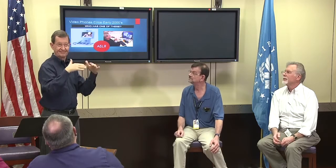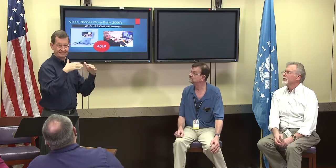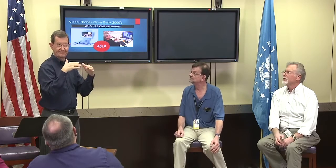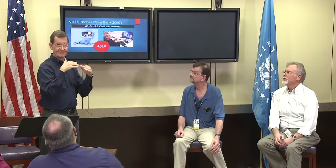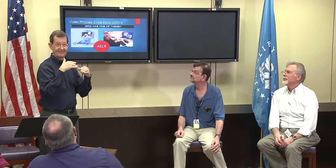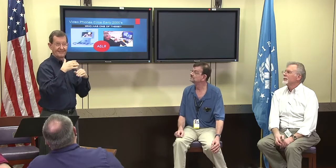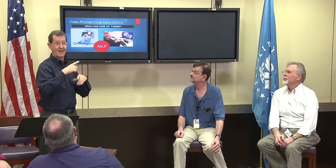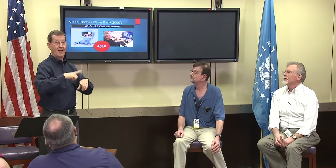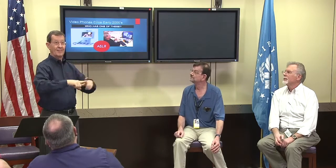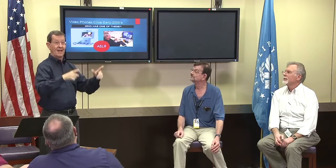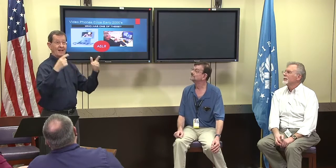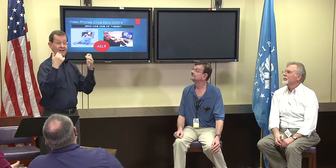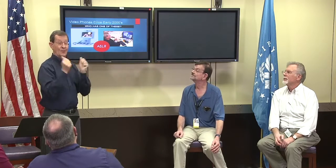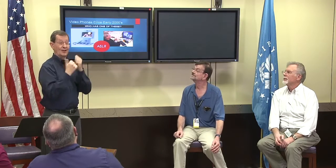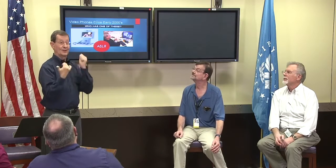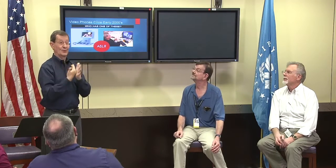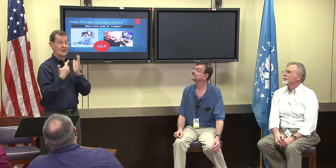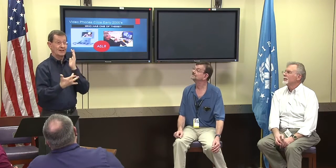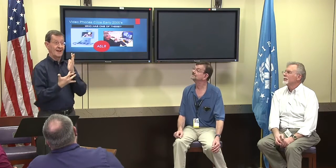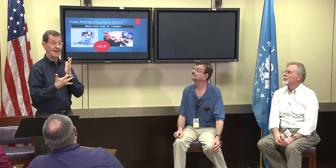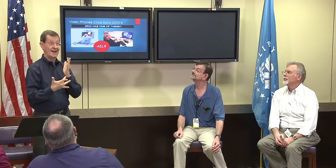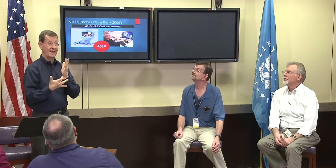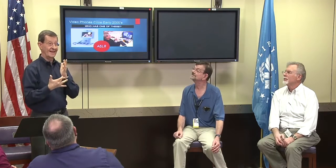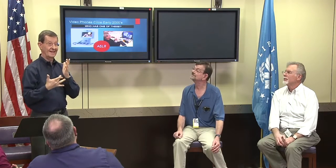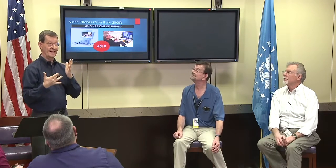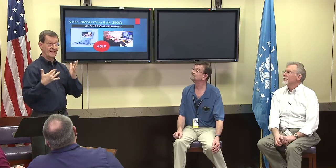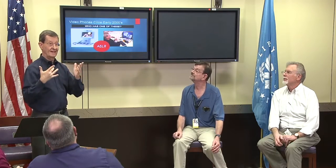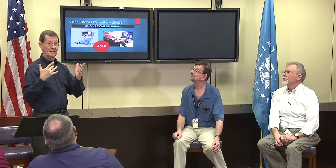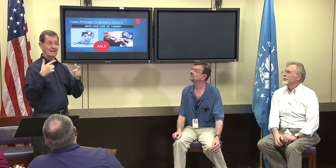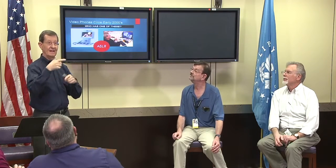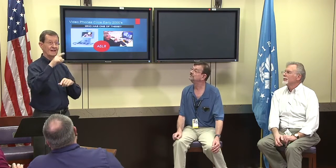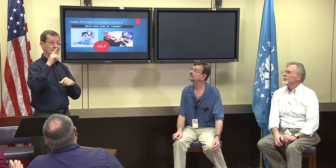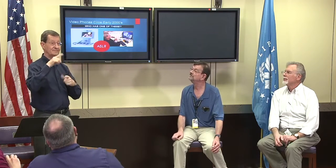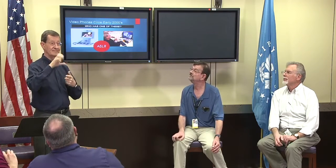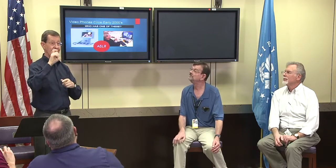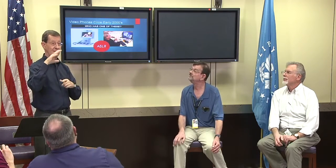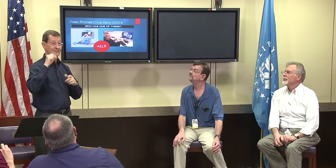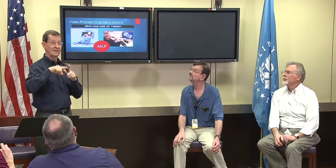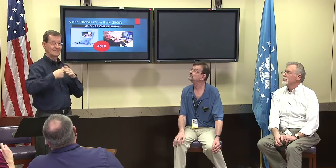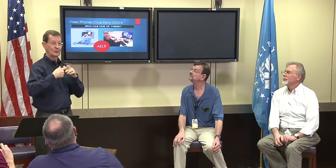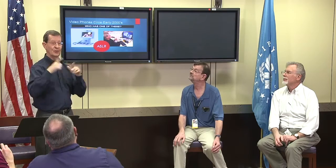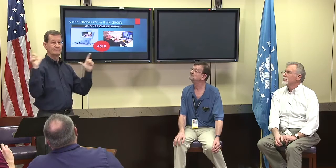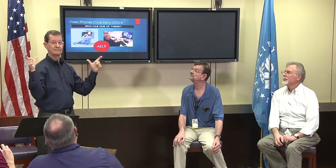with deaf people and get together to talk with each other directly